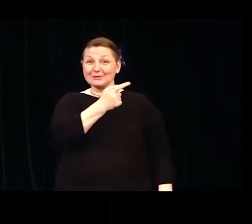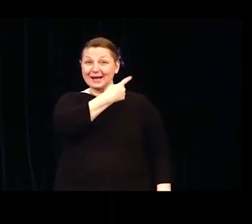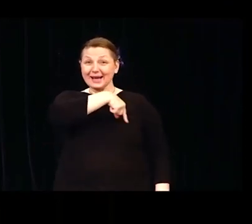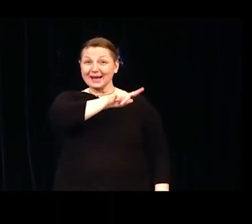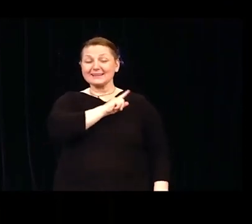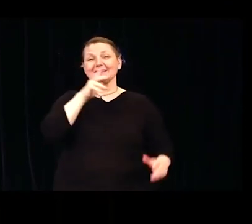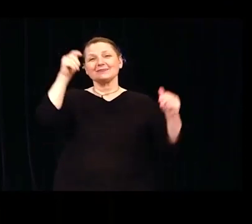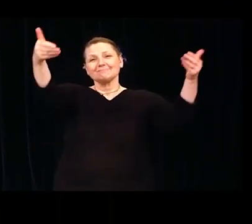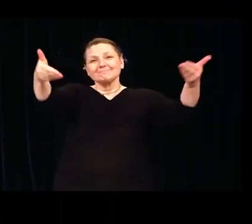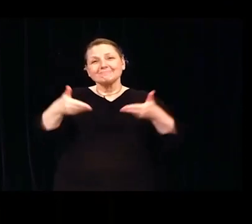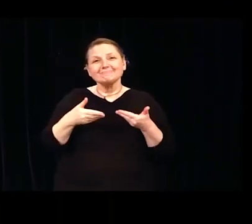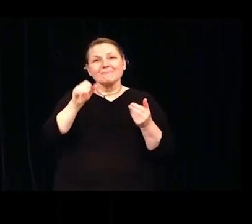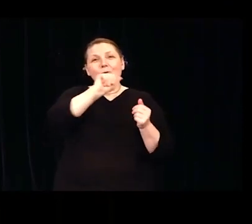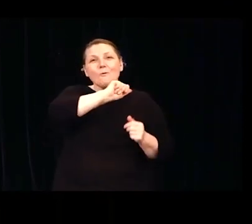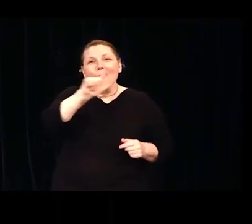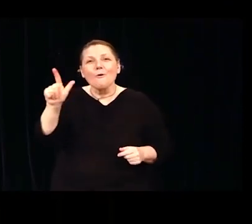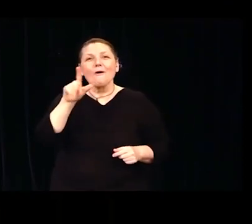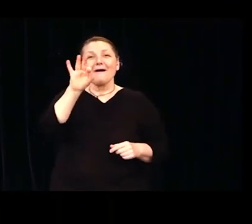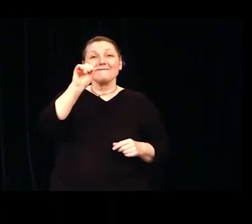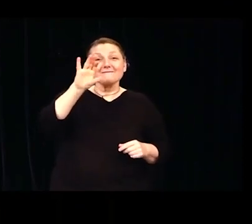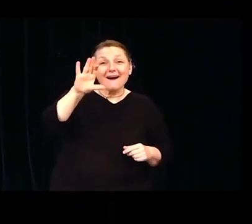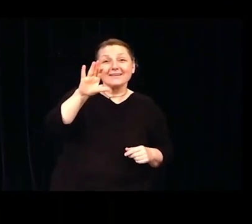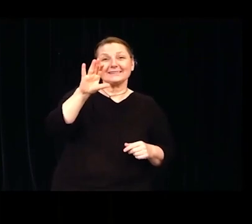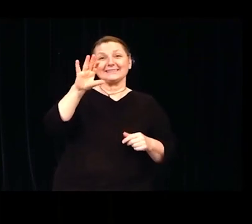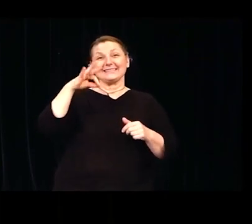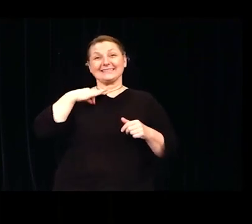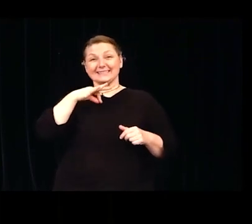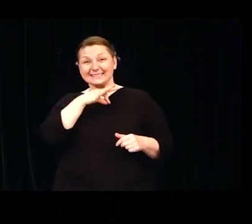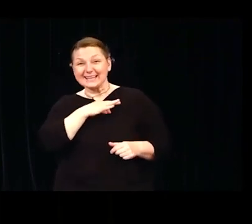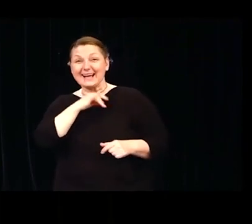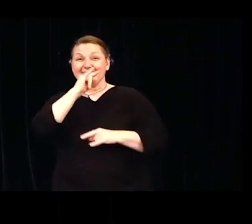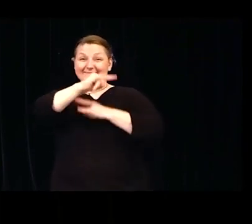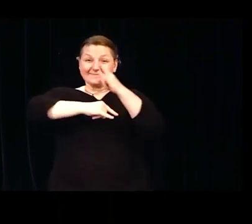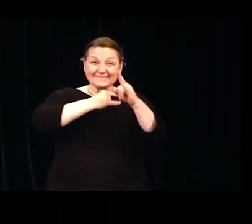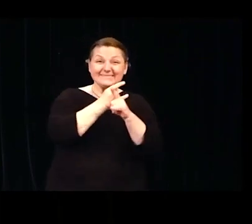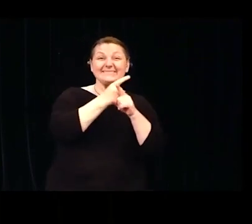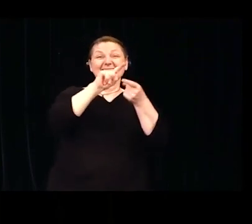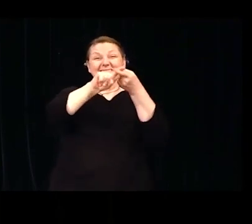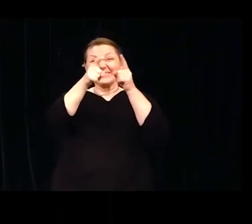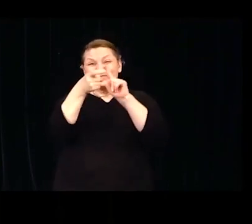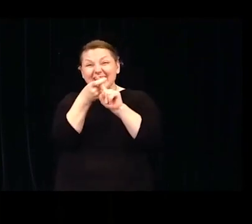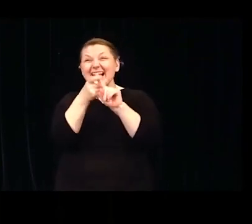all faculty, staff, alumni, friends, family and distinguished